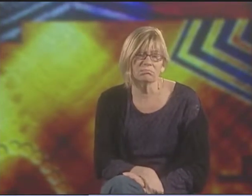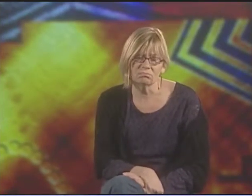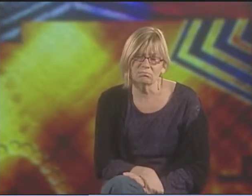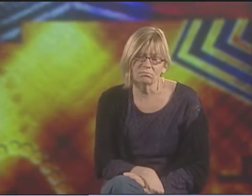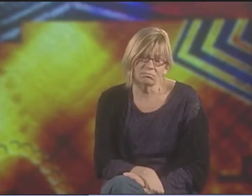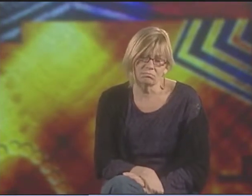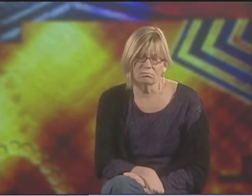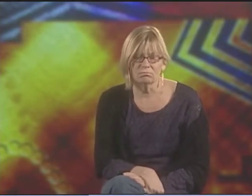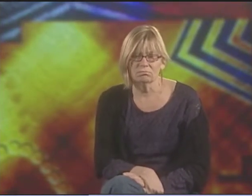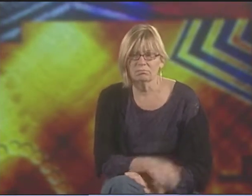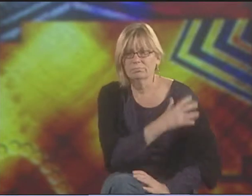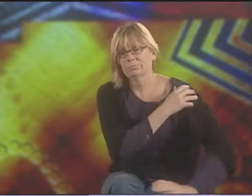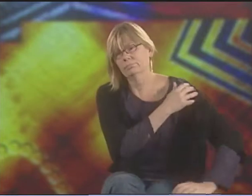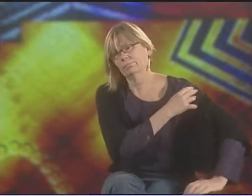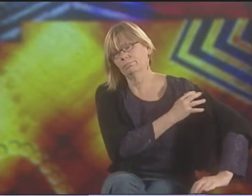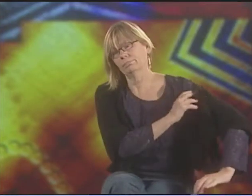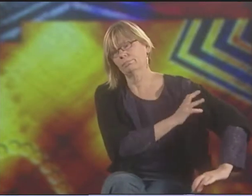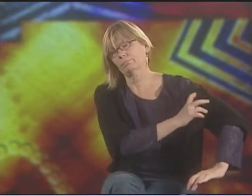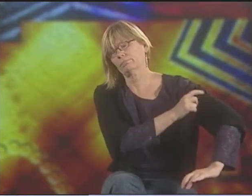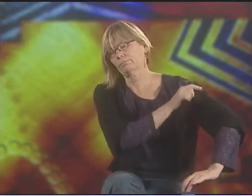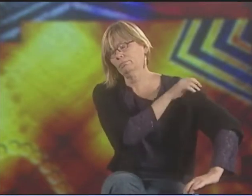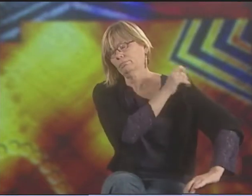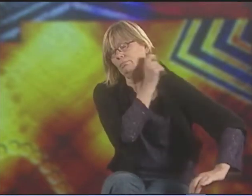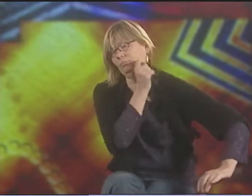AND UTILIZE THE RESOURCES THAT ARE RIGHT HERE.